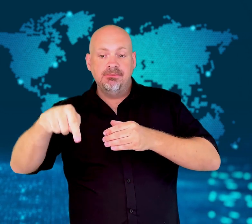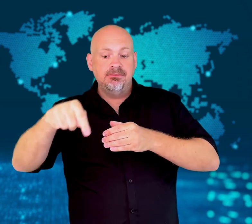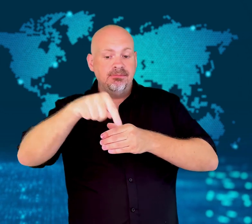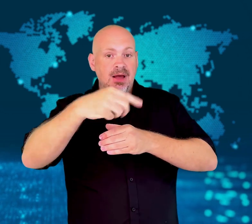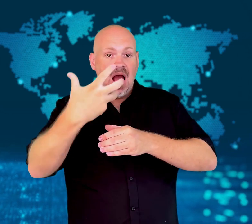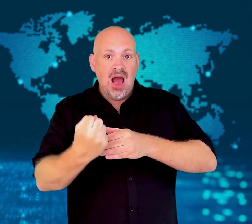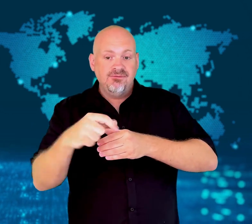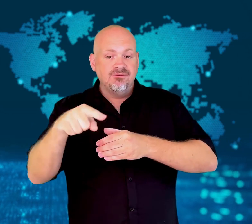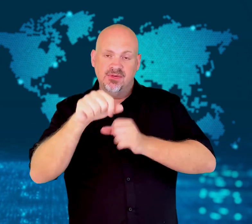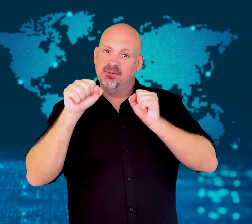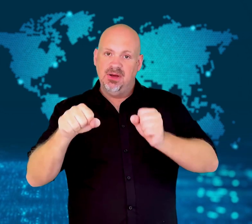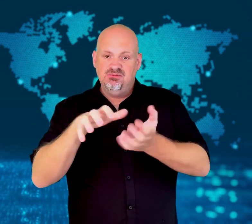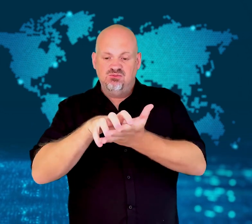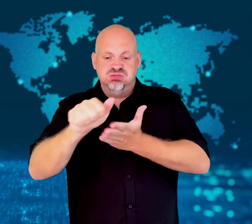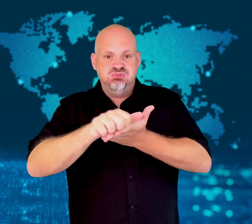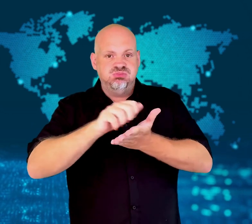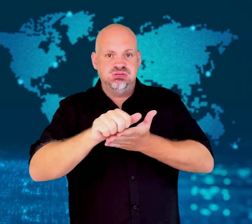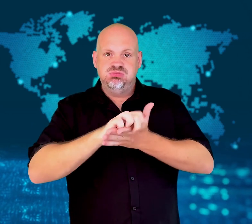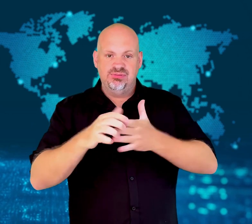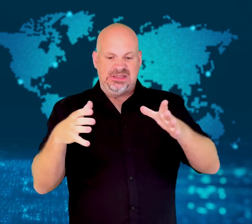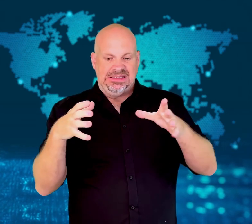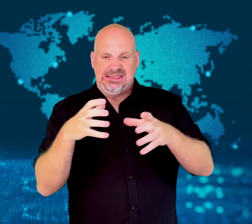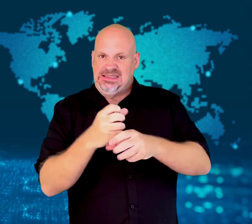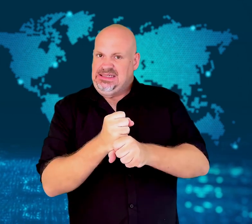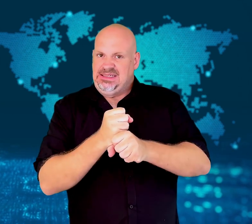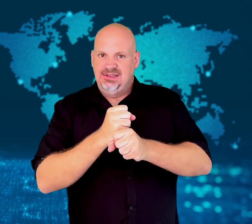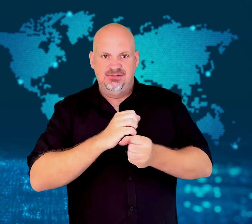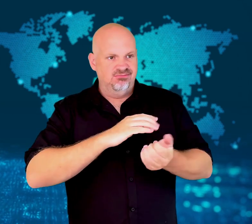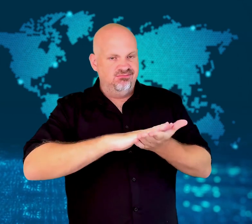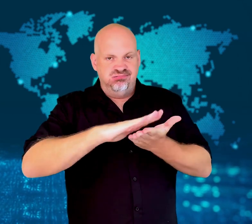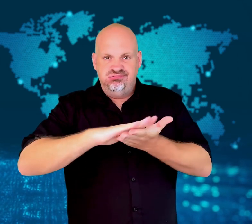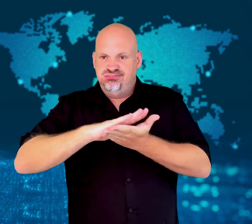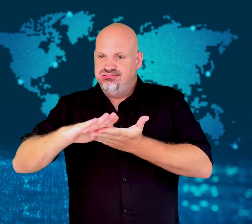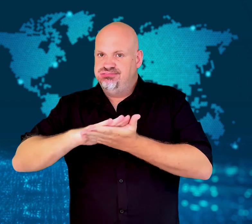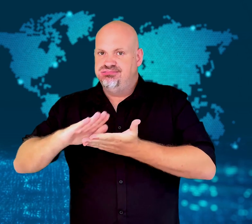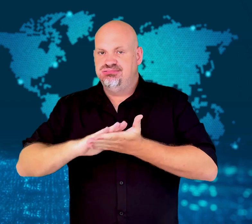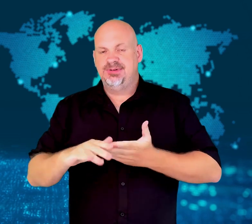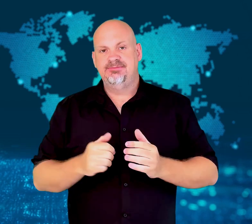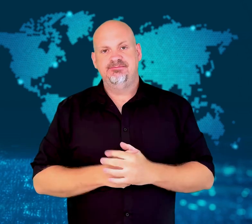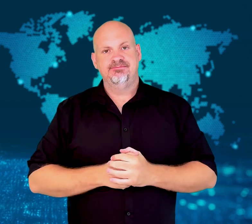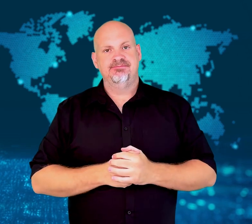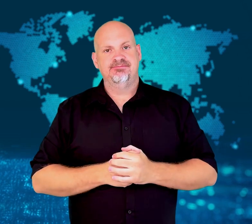and any hives within 10 kilometers of an infested hive will be destroyed.